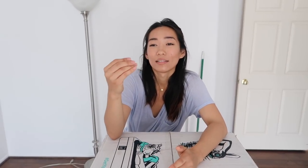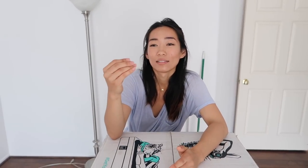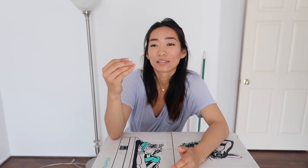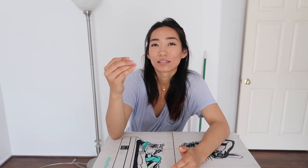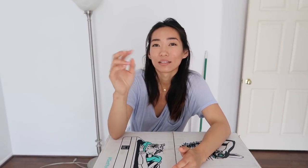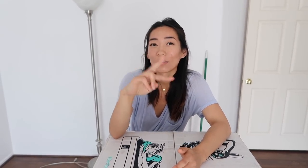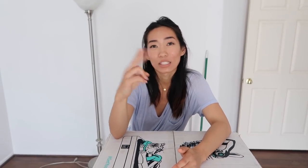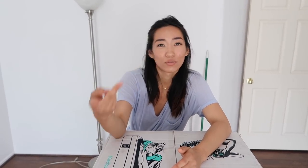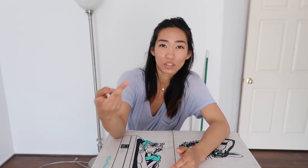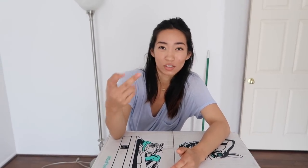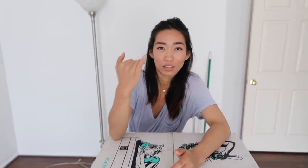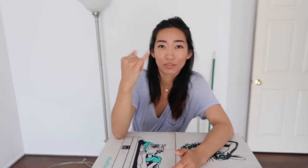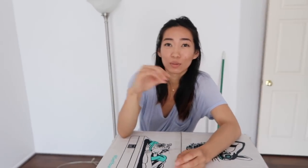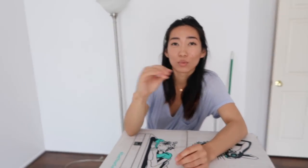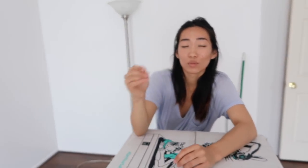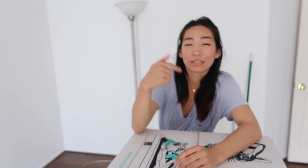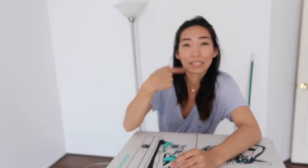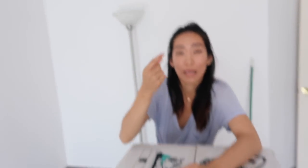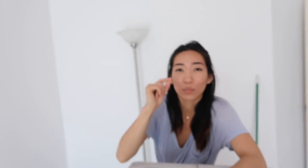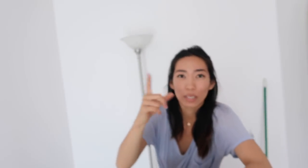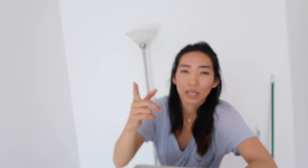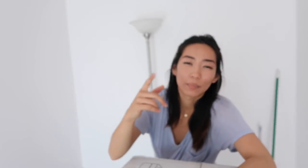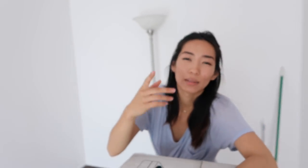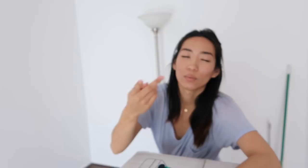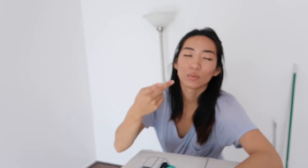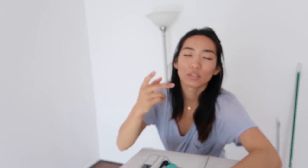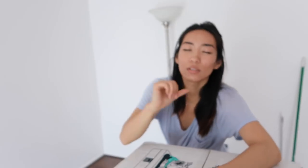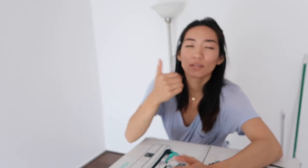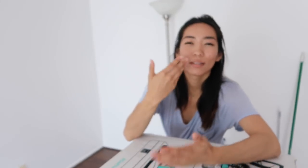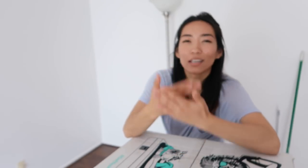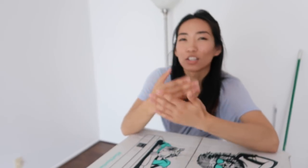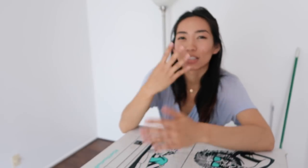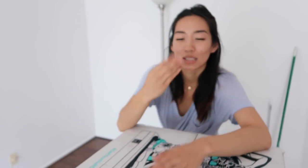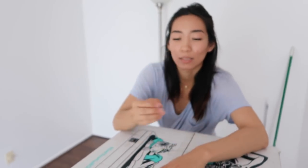vice versa. If he moves then I wake up and then we just don't get a